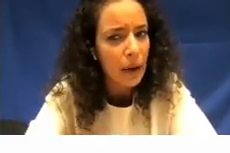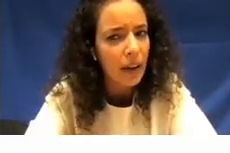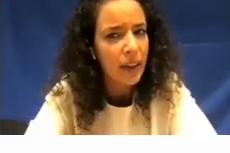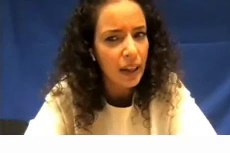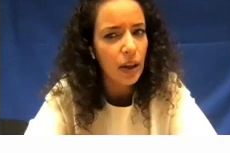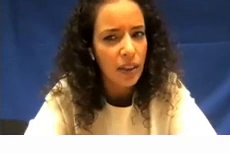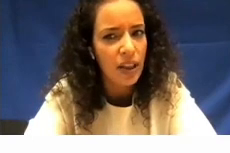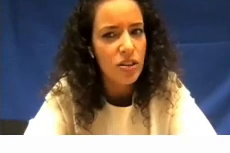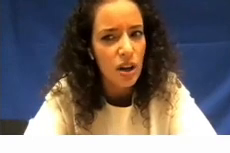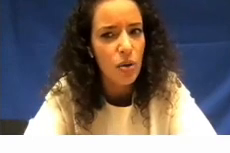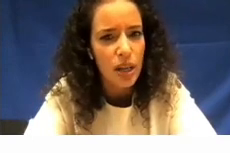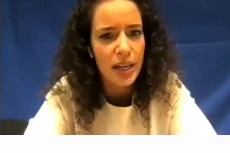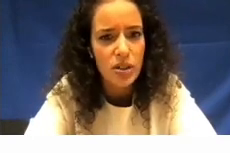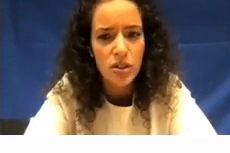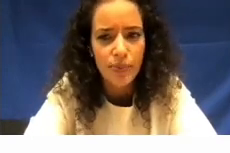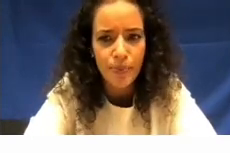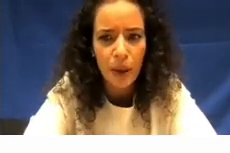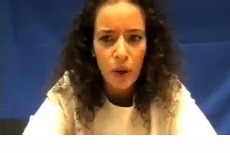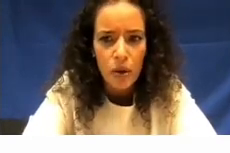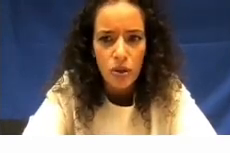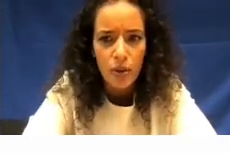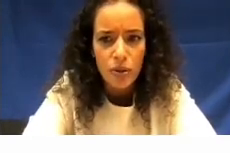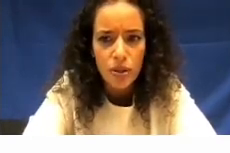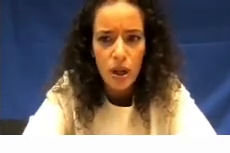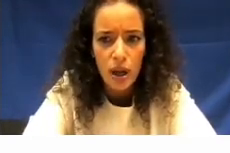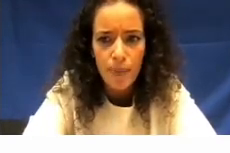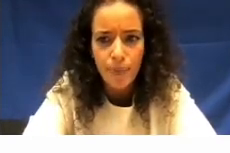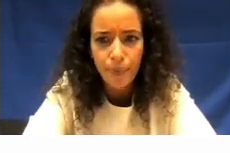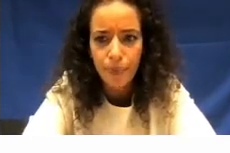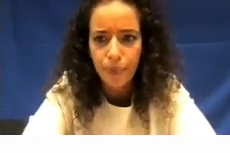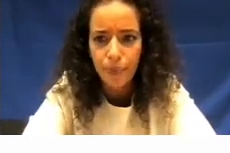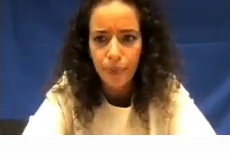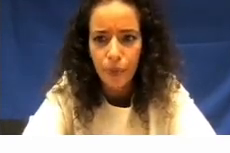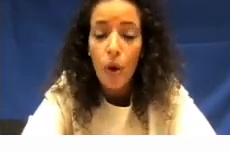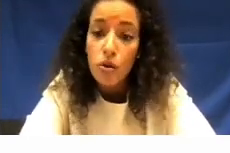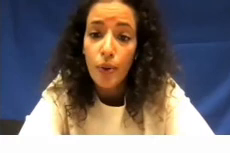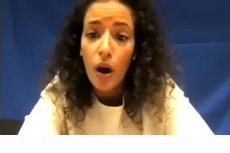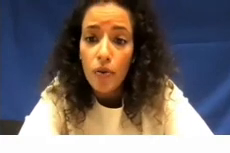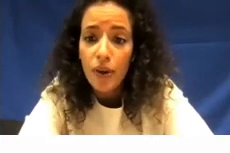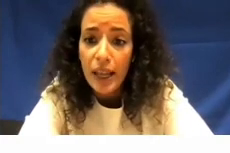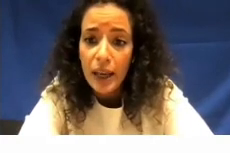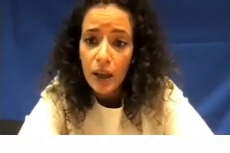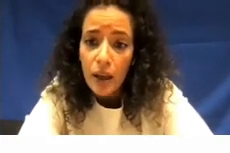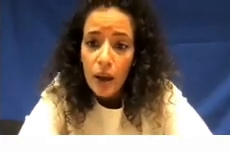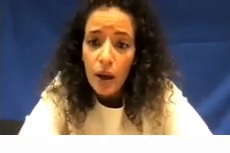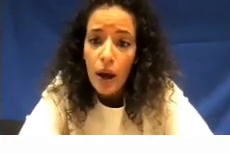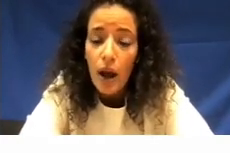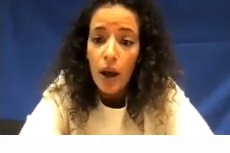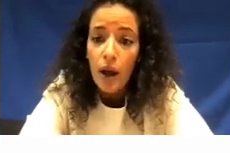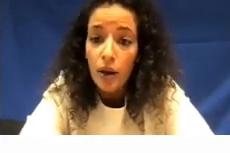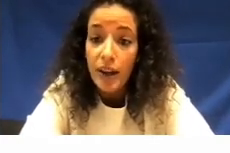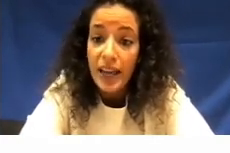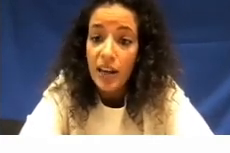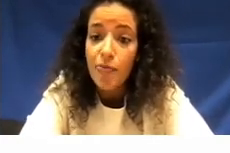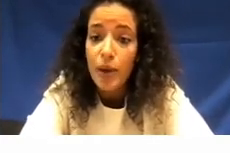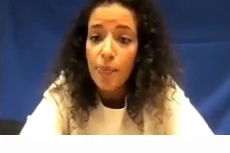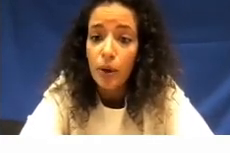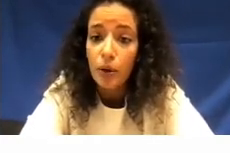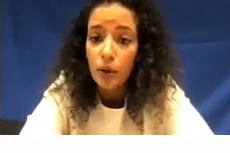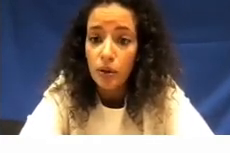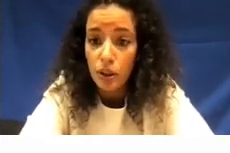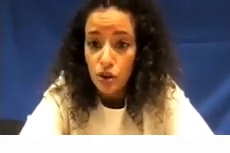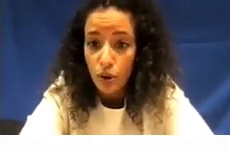i think I think so yes so there was this we are hopefully going to get enough people to join